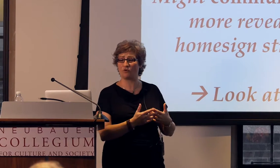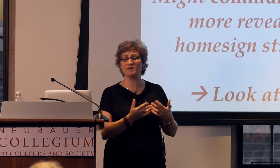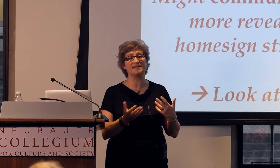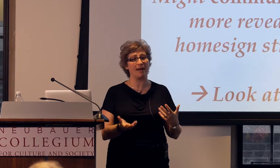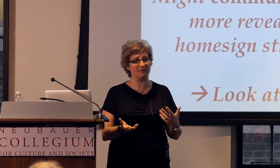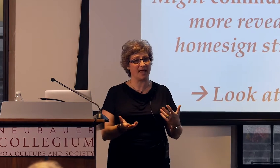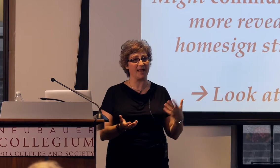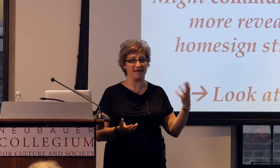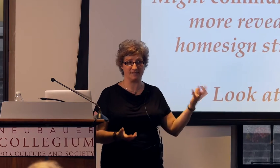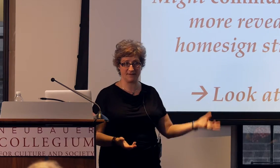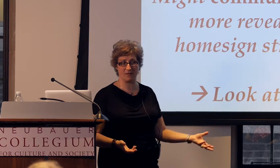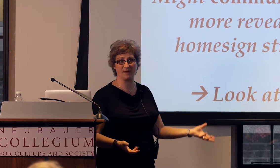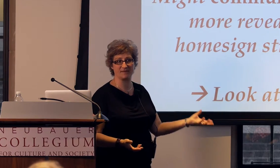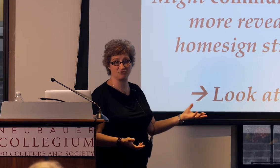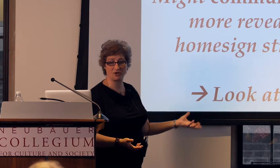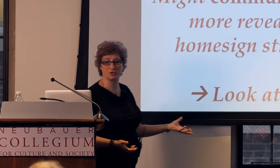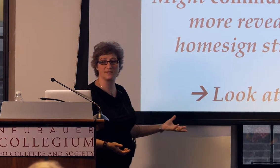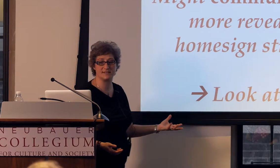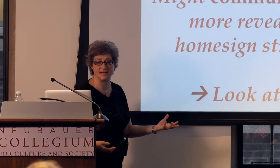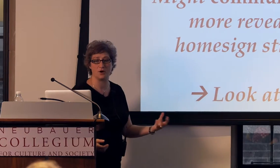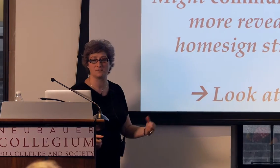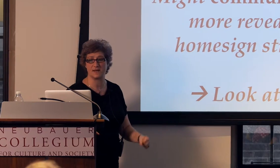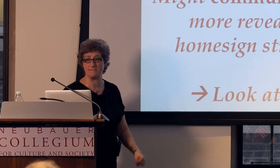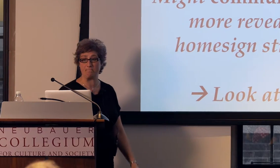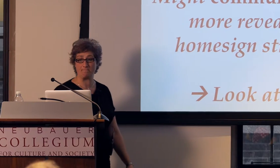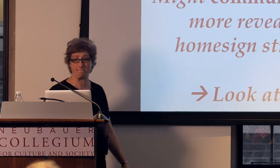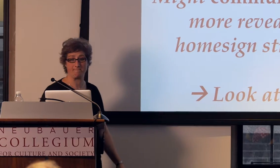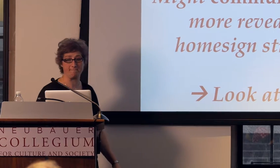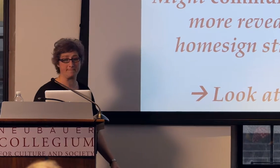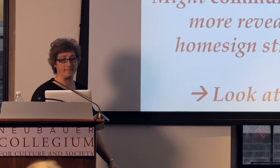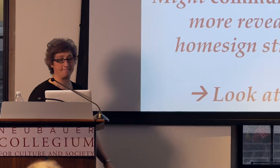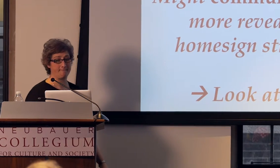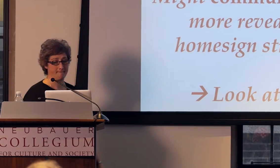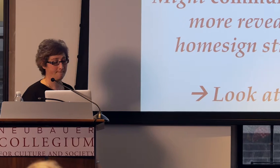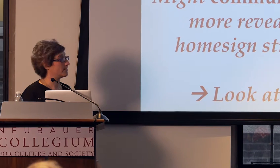and what role does that play in developing the structure we see in homesign.